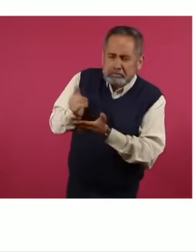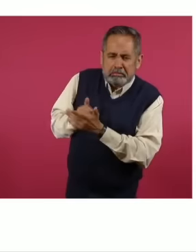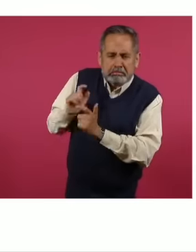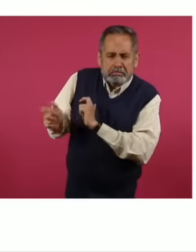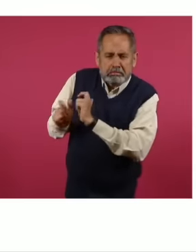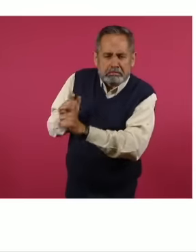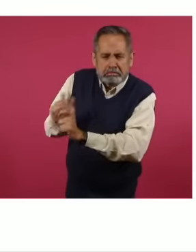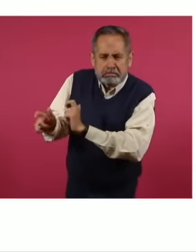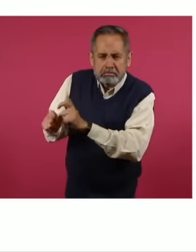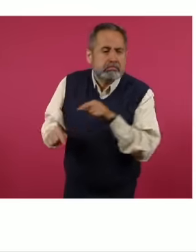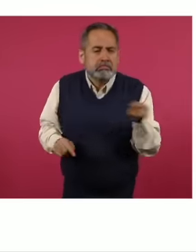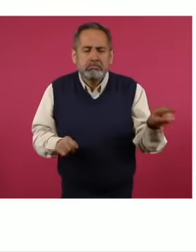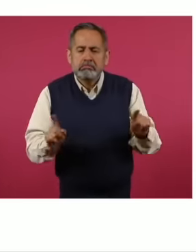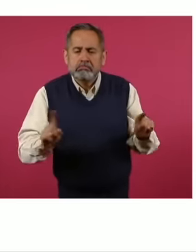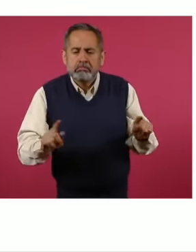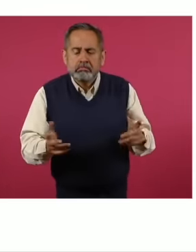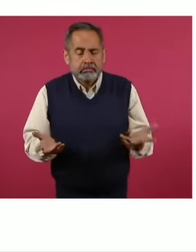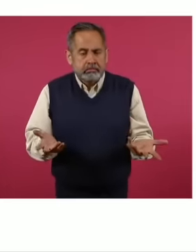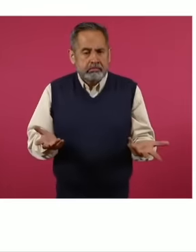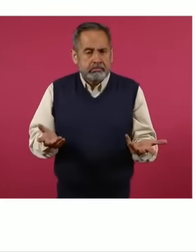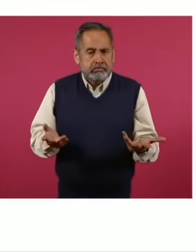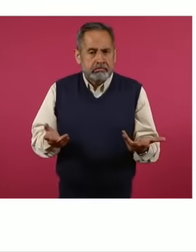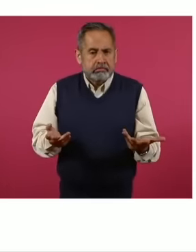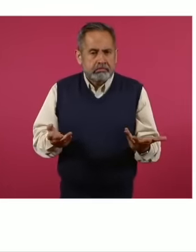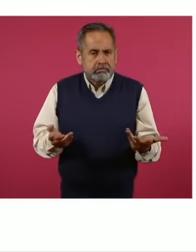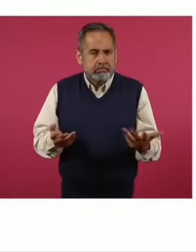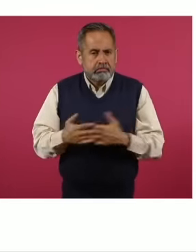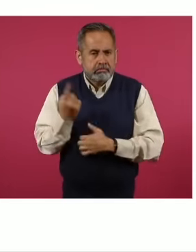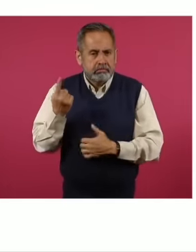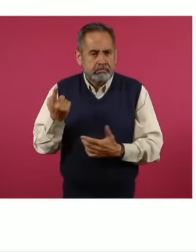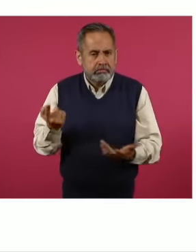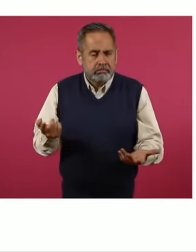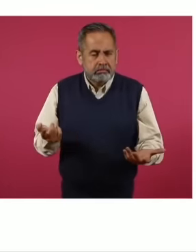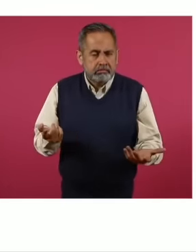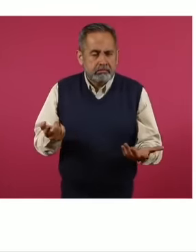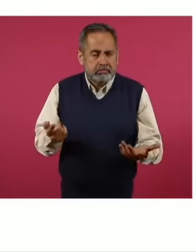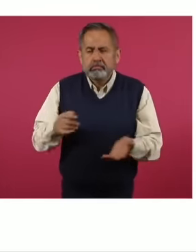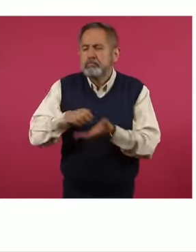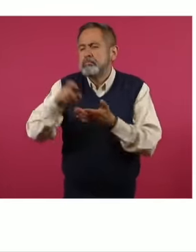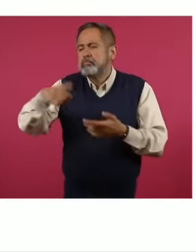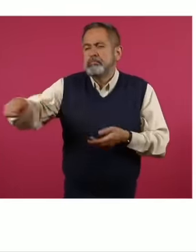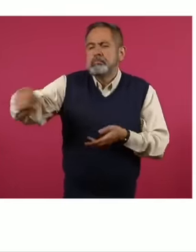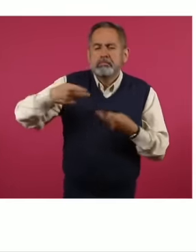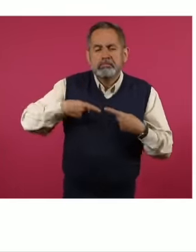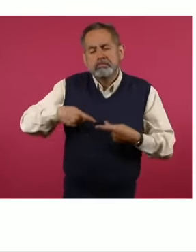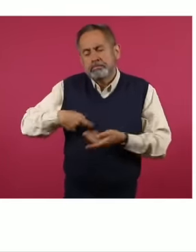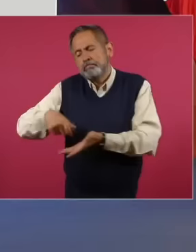because when you buy a merchandise you have to